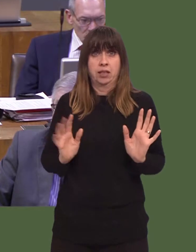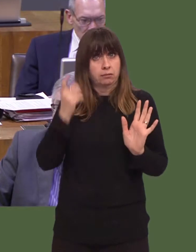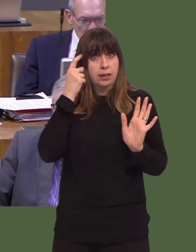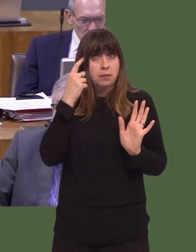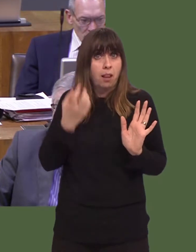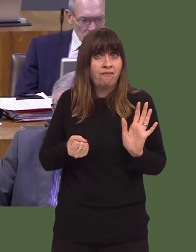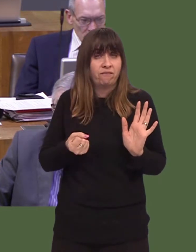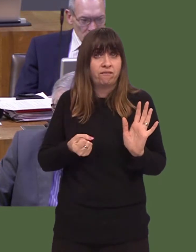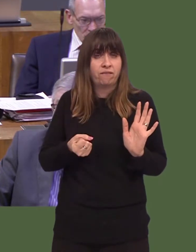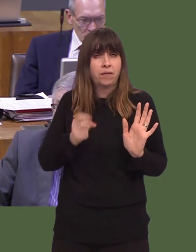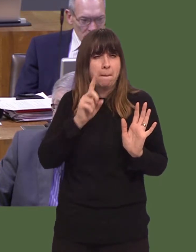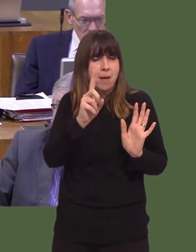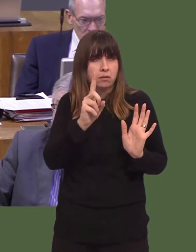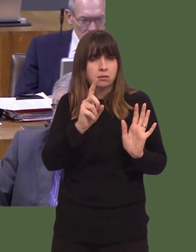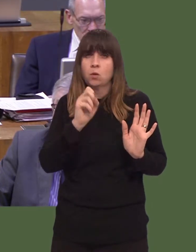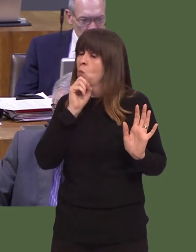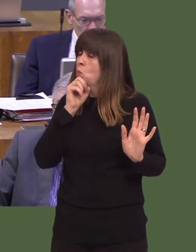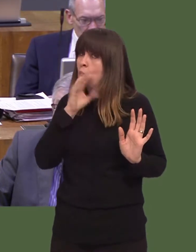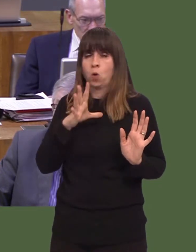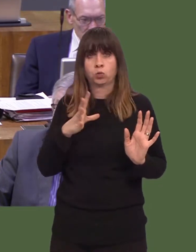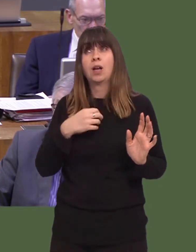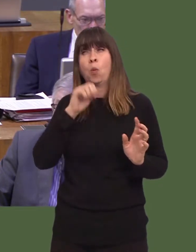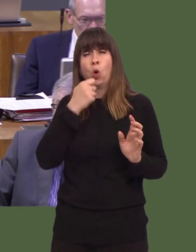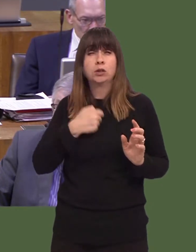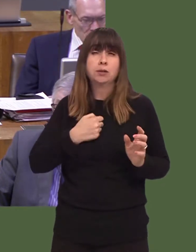However, what we would not acceptóin fact, we would oppose this tooth and nailóis any